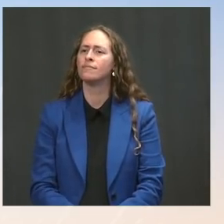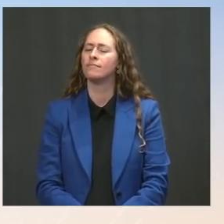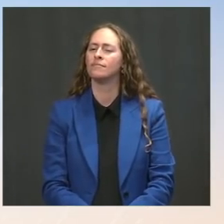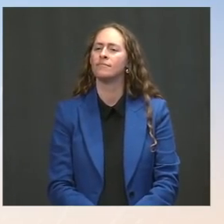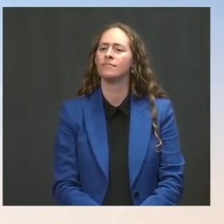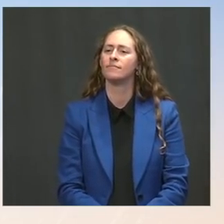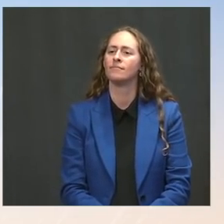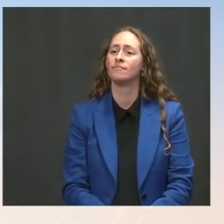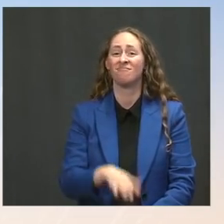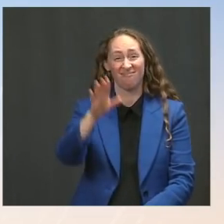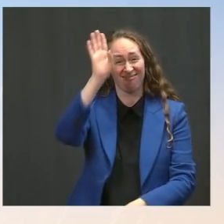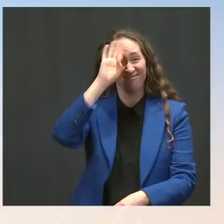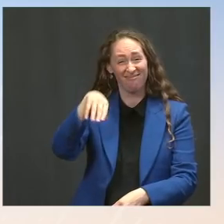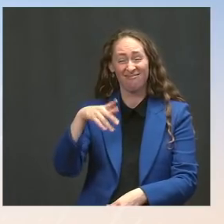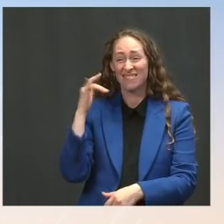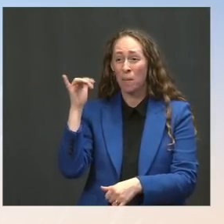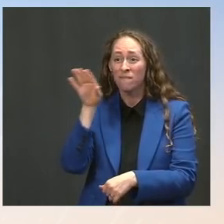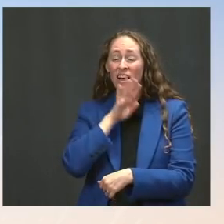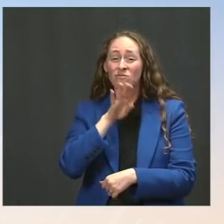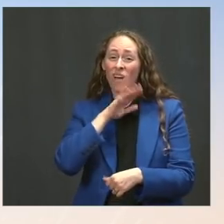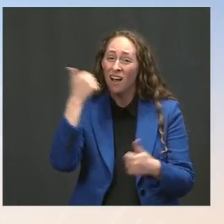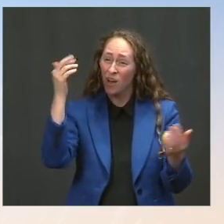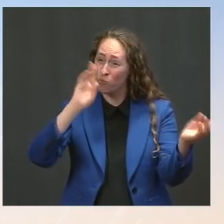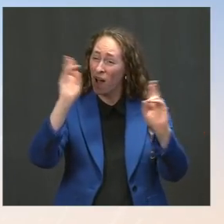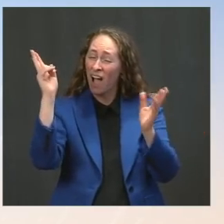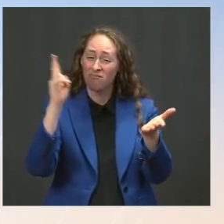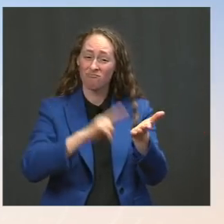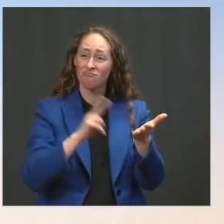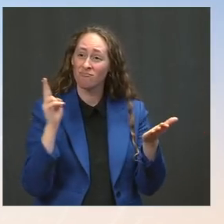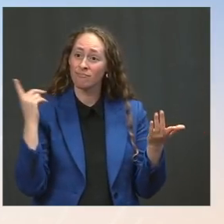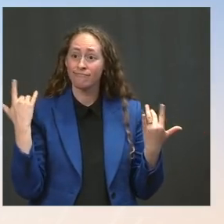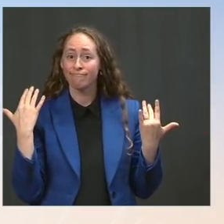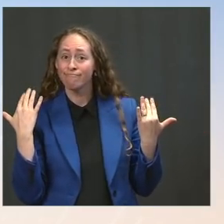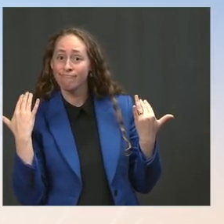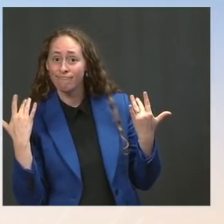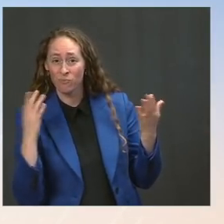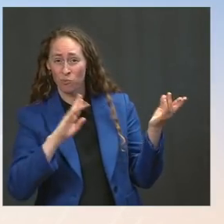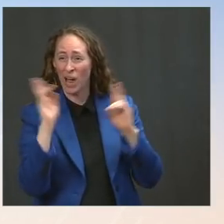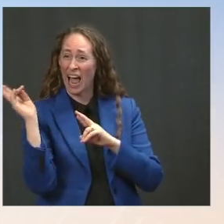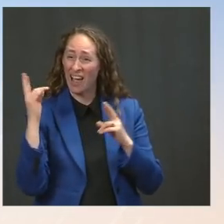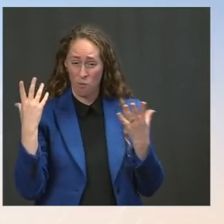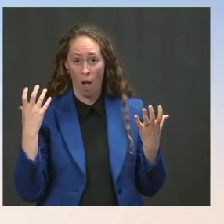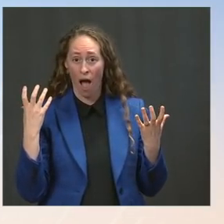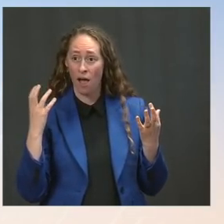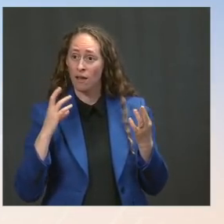He wants to sign a voting rights bill into law. He wants to sign police reform into law.